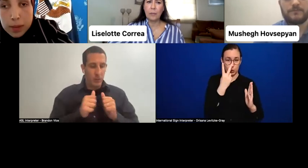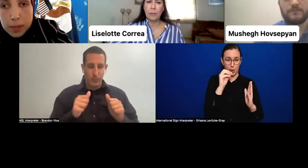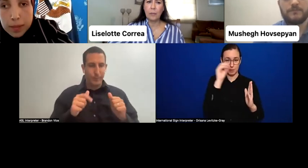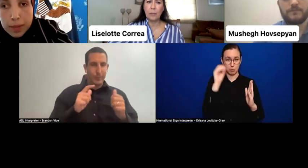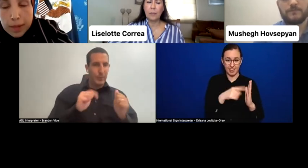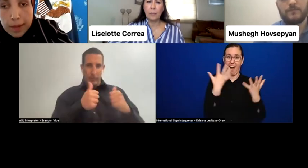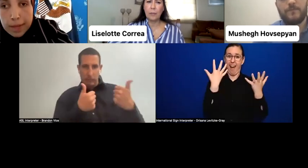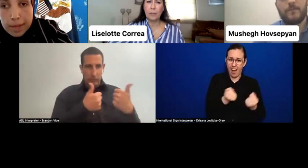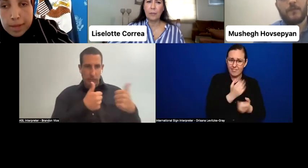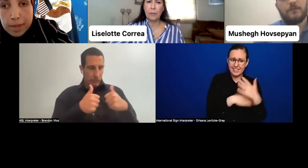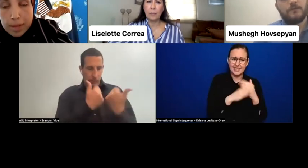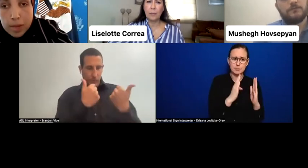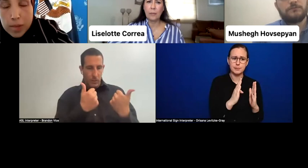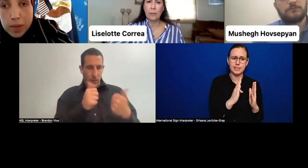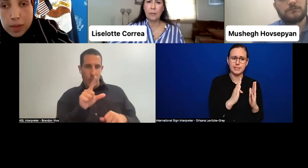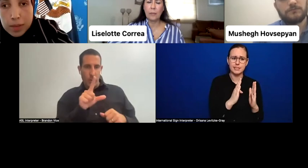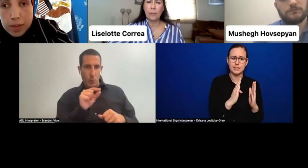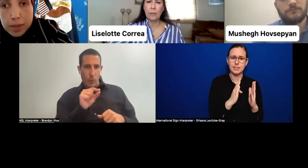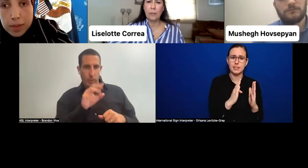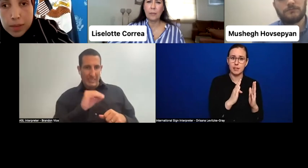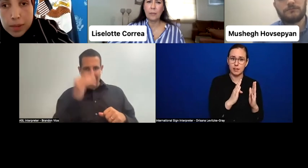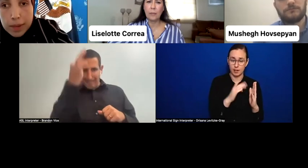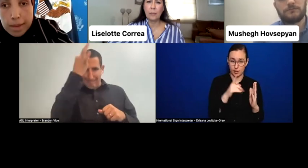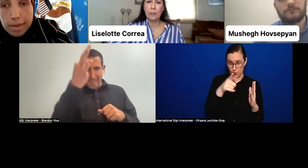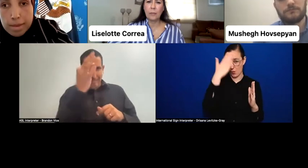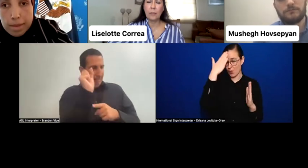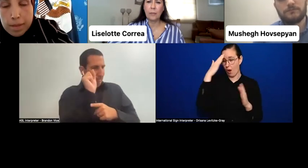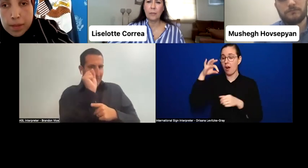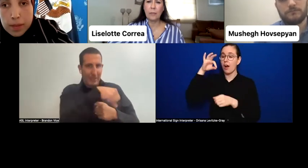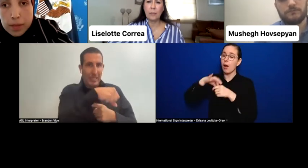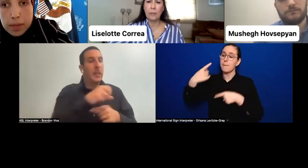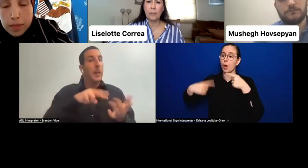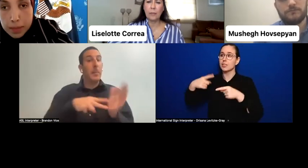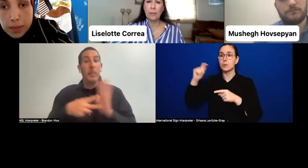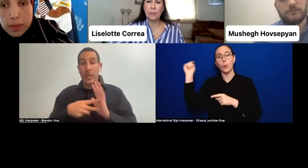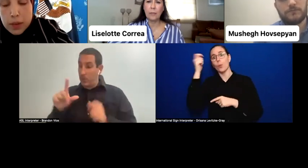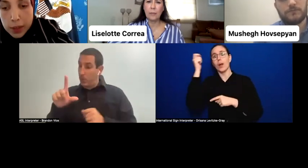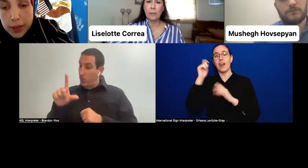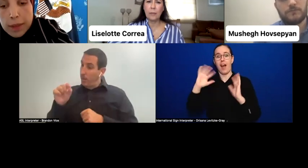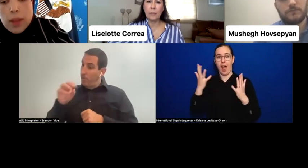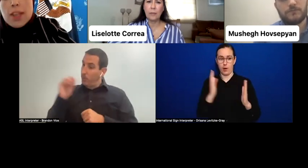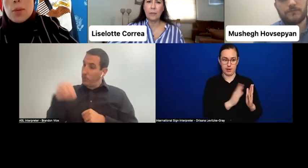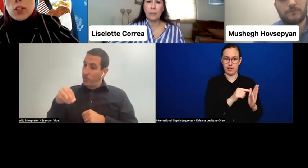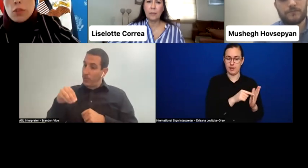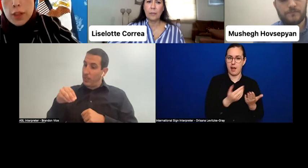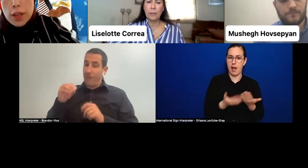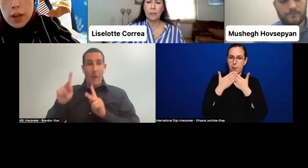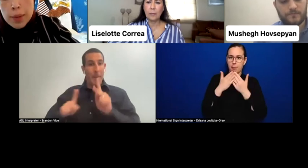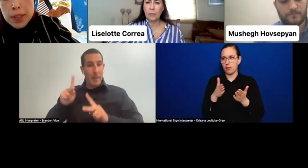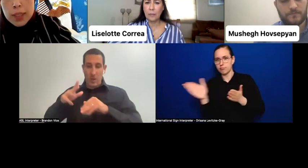to recognize and respond to the potential power of this voting bloc?" Definitely. Thank you Patrick for that comment.